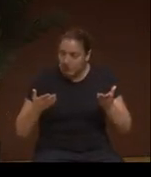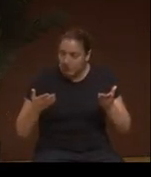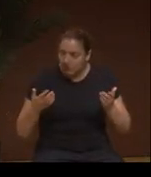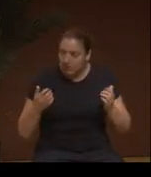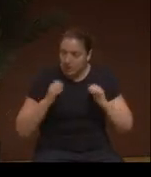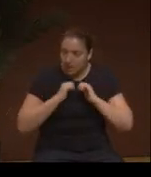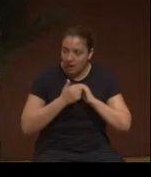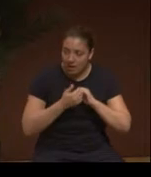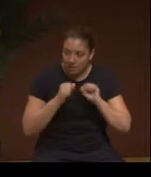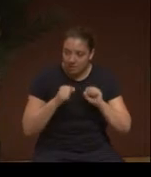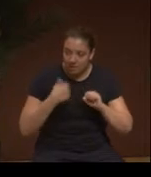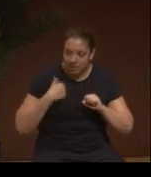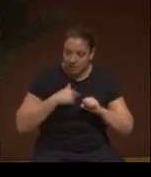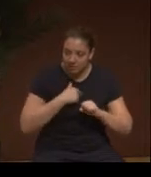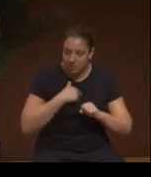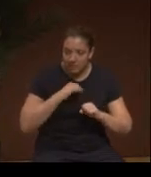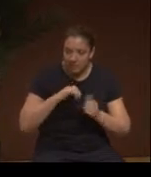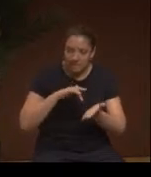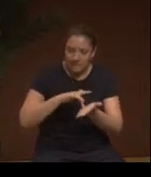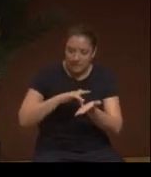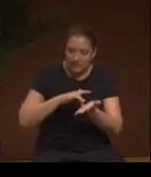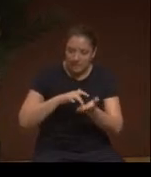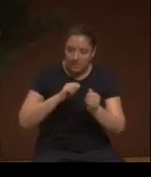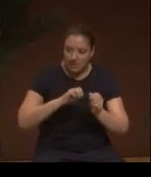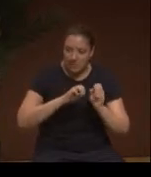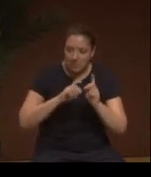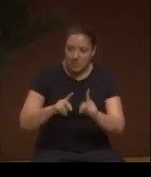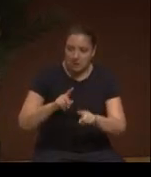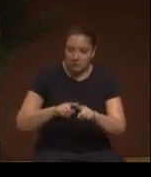how can we bring the medicine back to our cities?